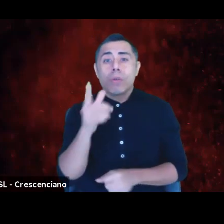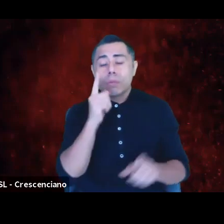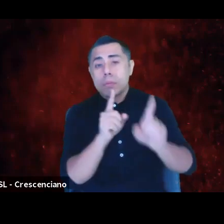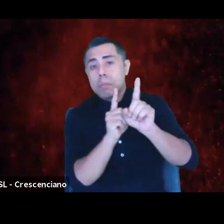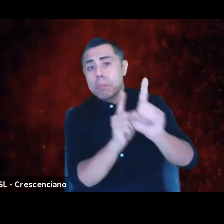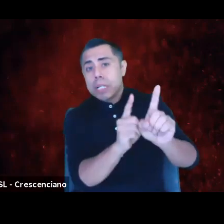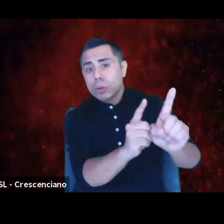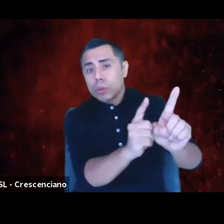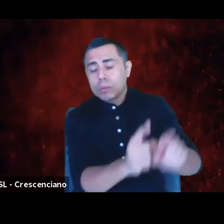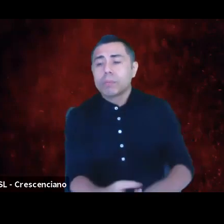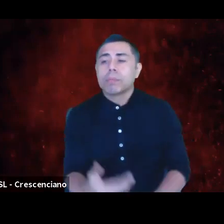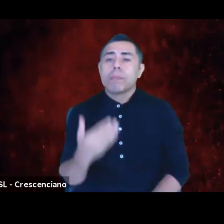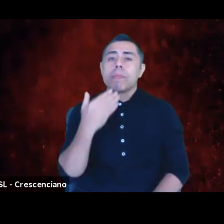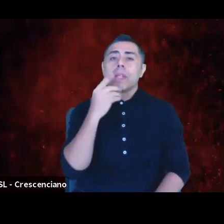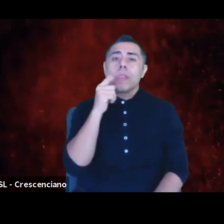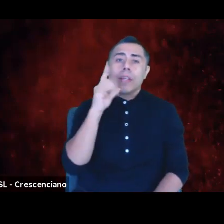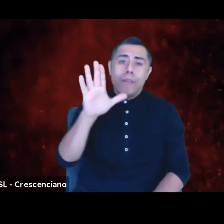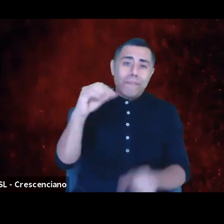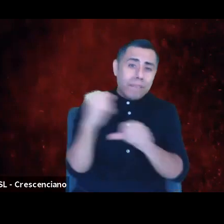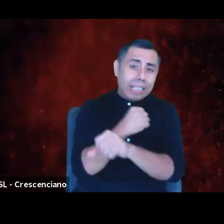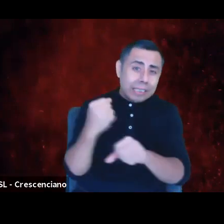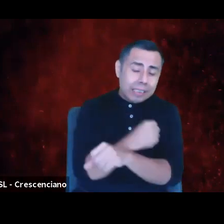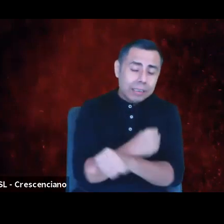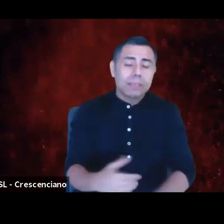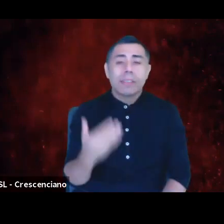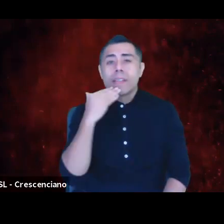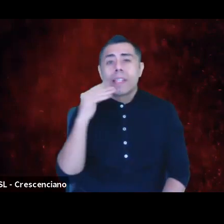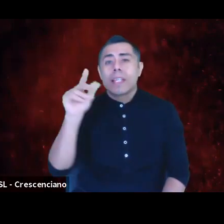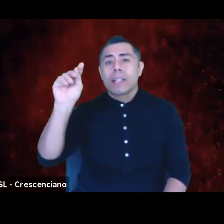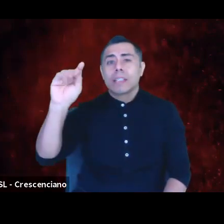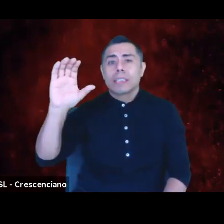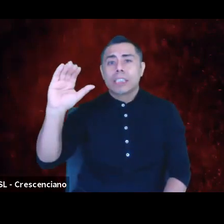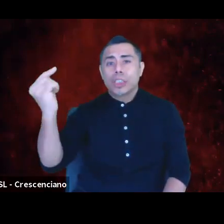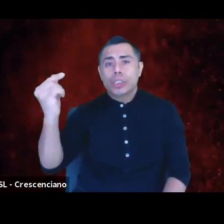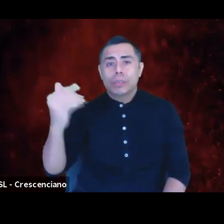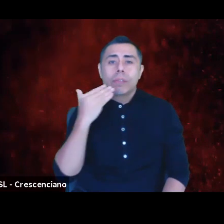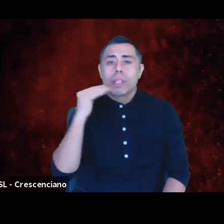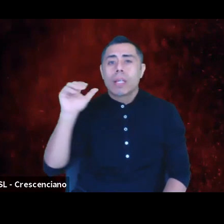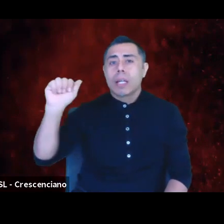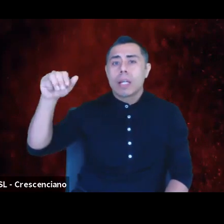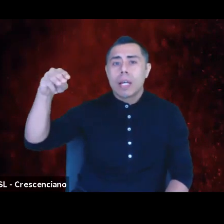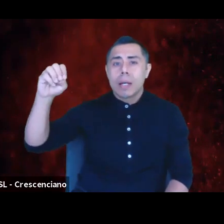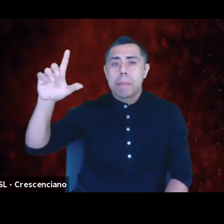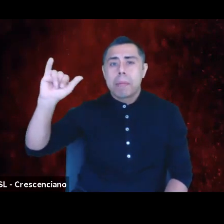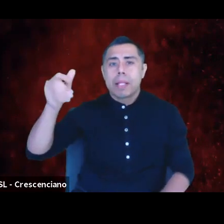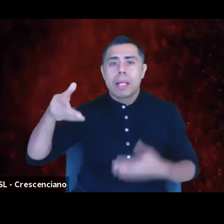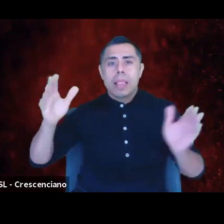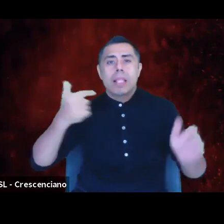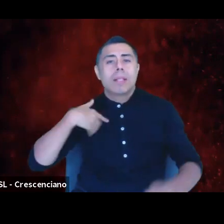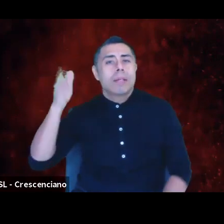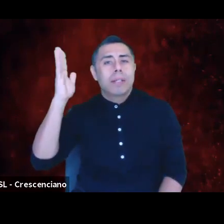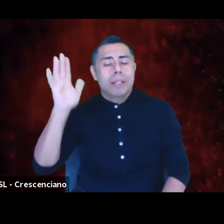Thank you to Emilya and to TCG for allowing me to speak to you all today. I pass it to my colleague, Monique Holt.